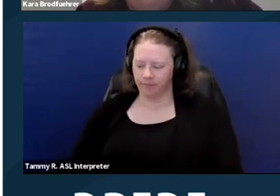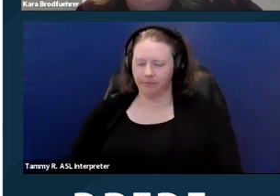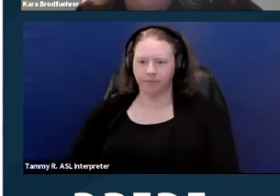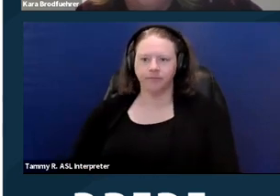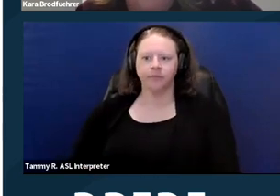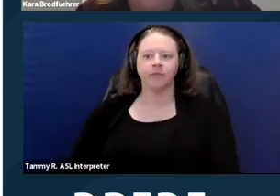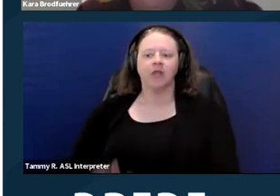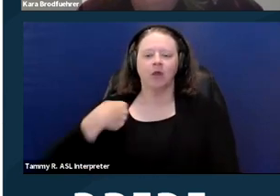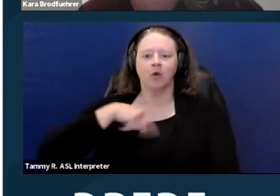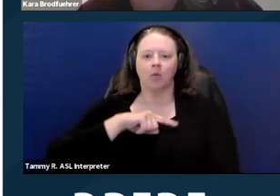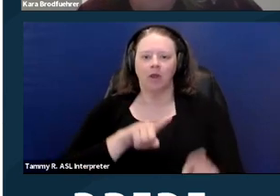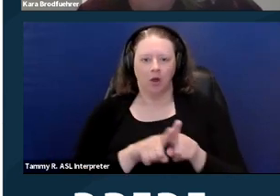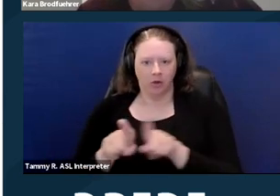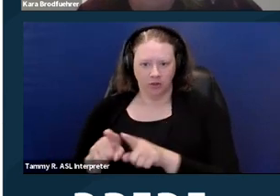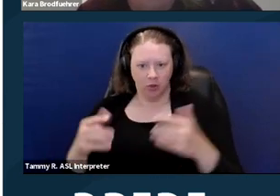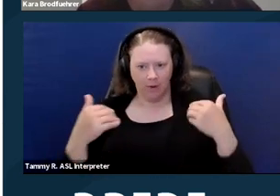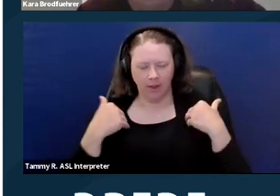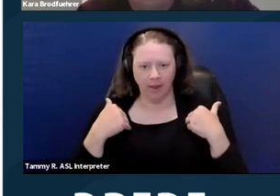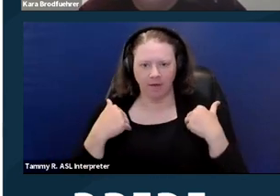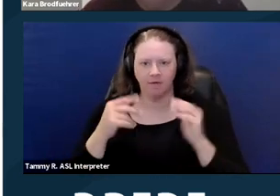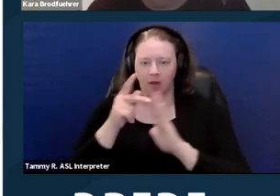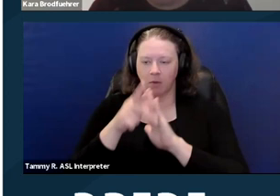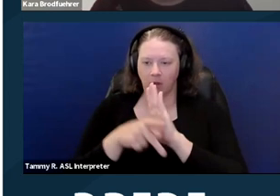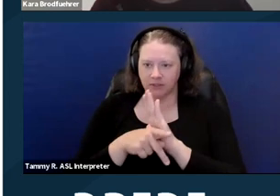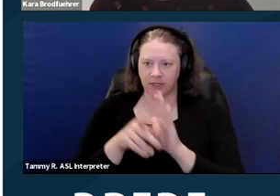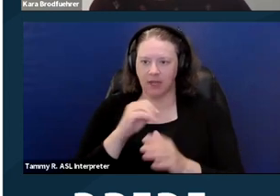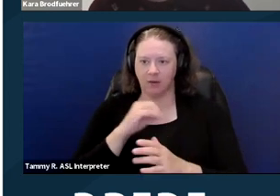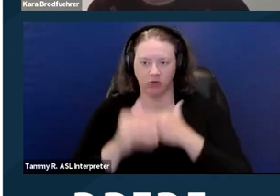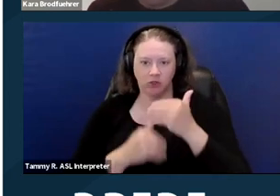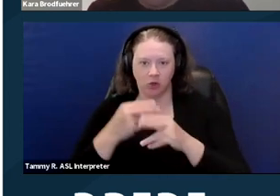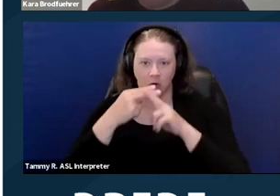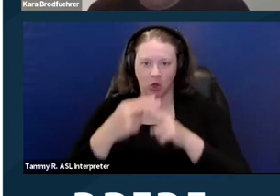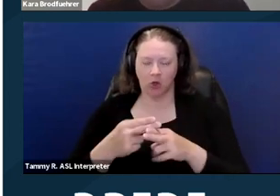And we also have a policy and a procedure called director's complaints.